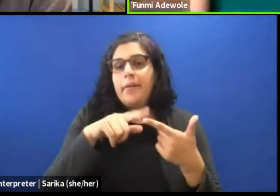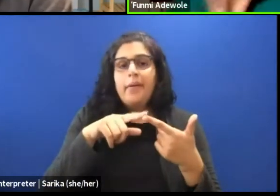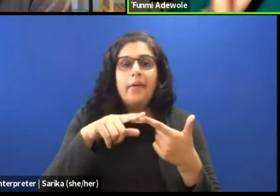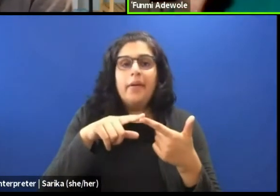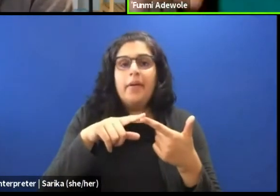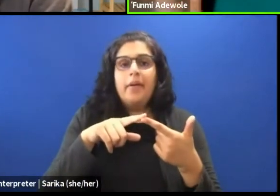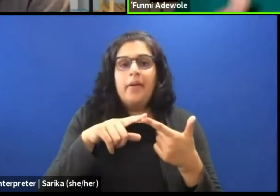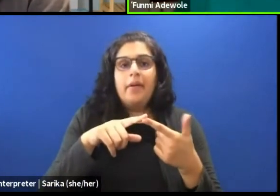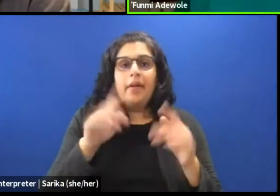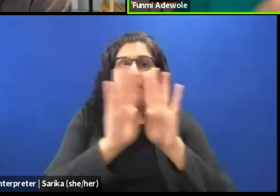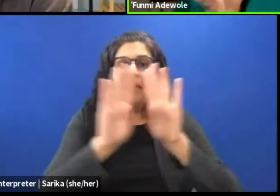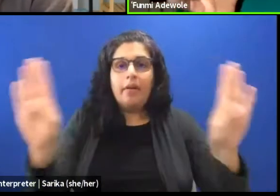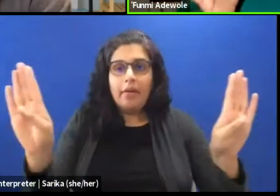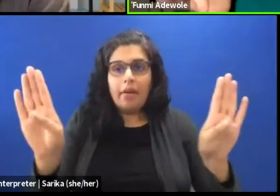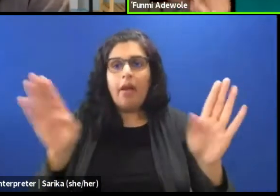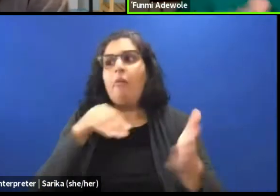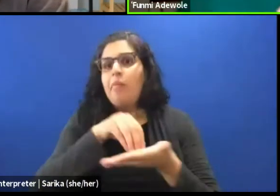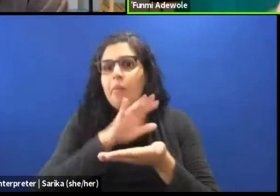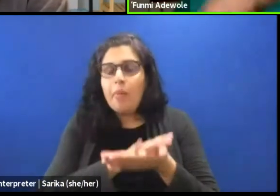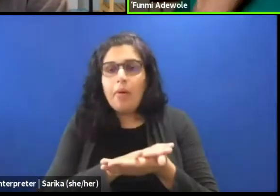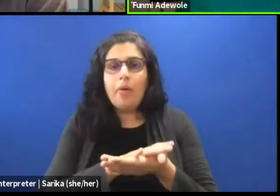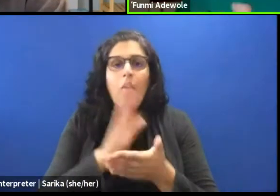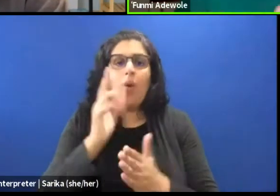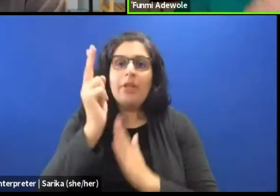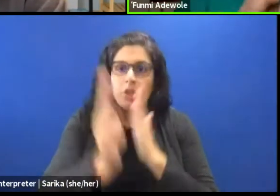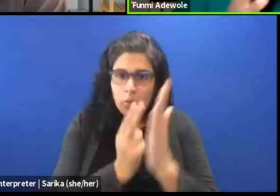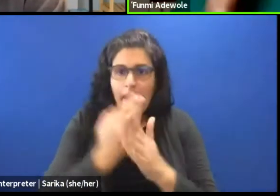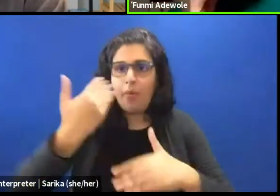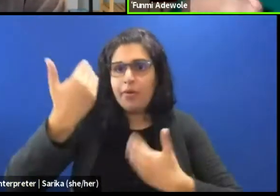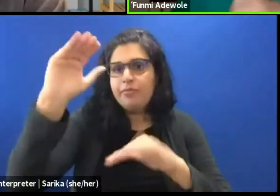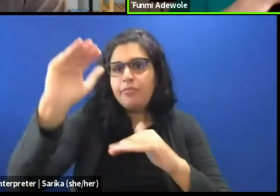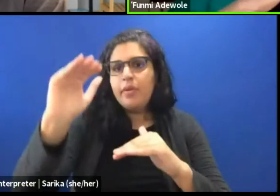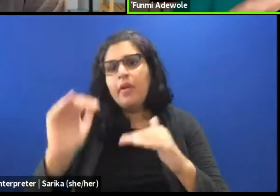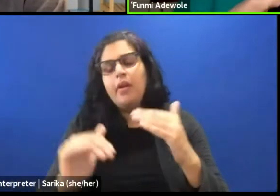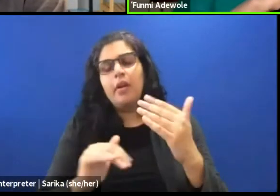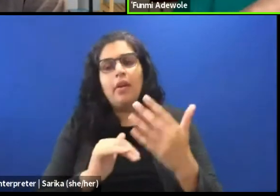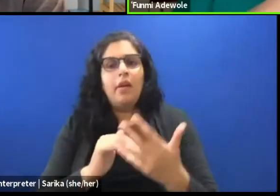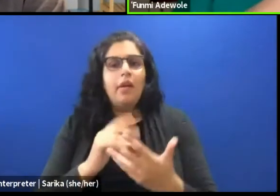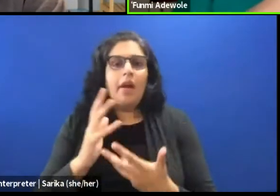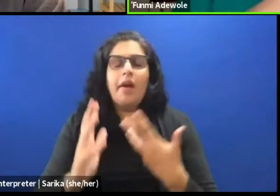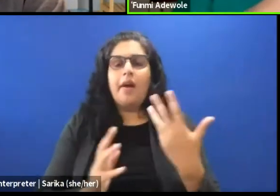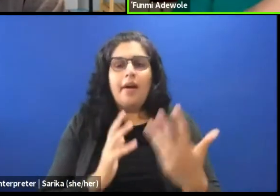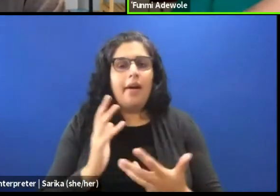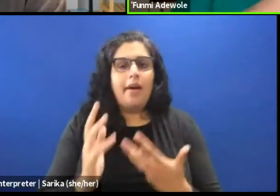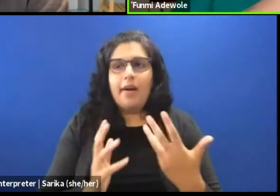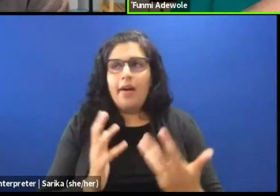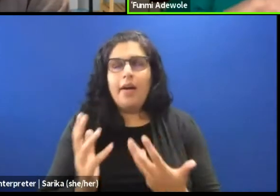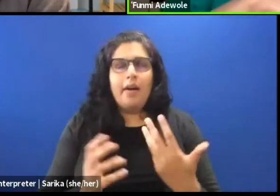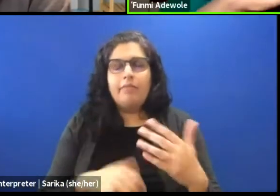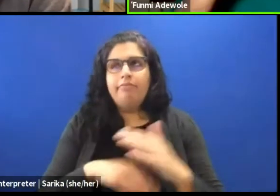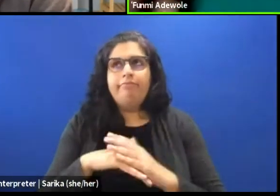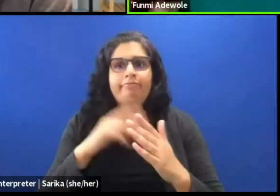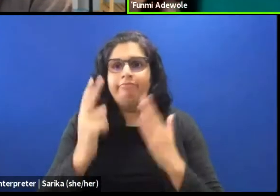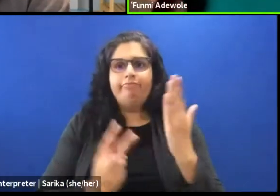We are going to make it look like this. It is gonna be two hours long. And you work. It is more known,